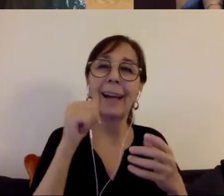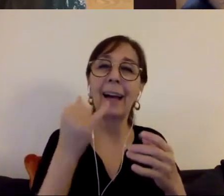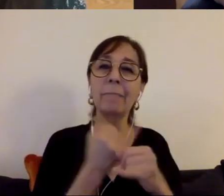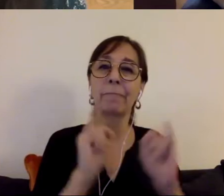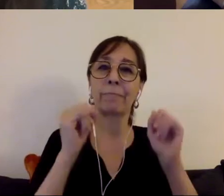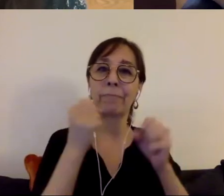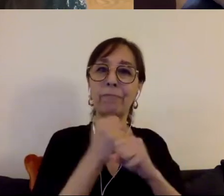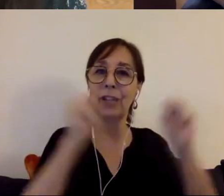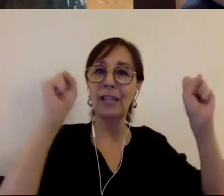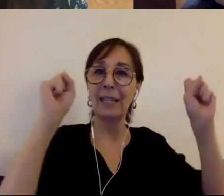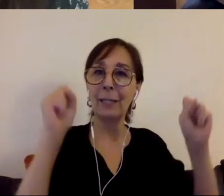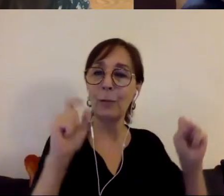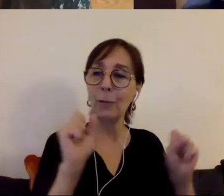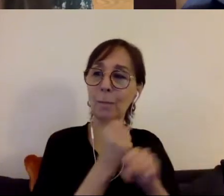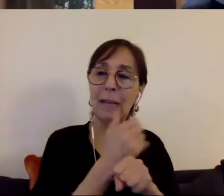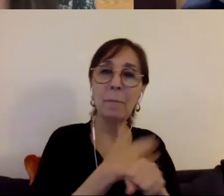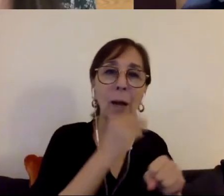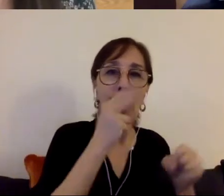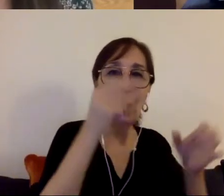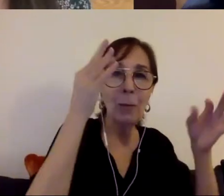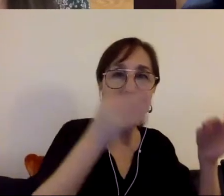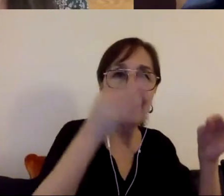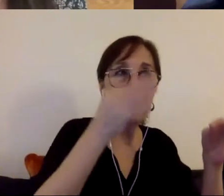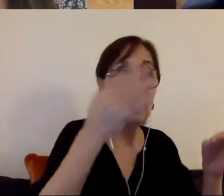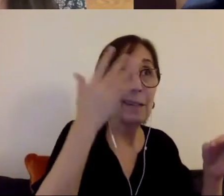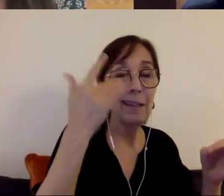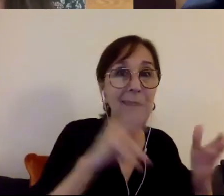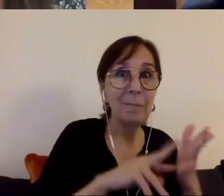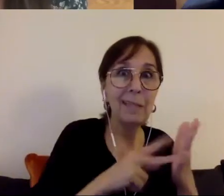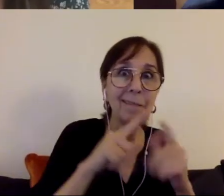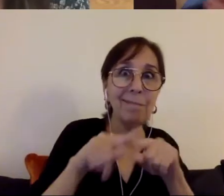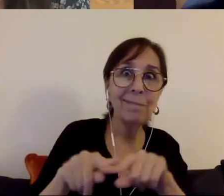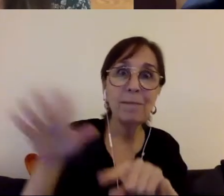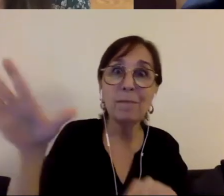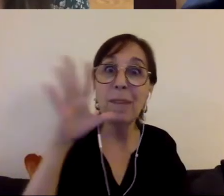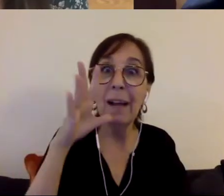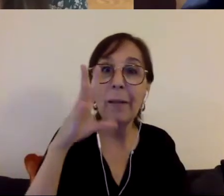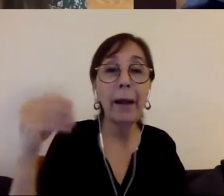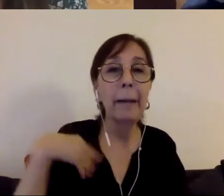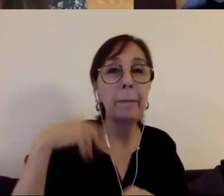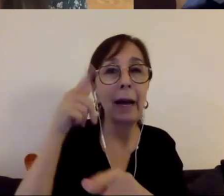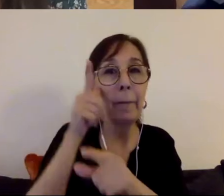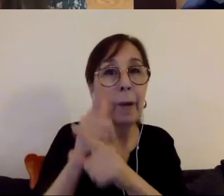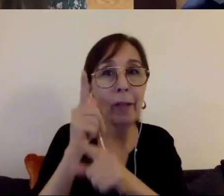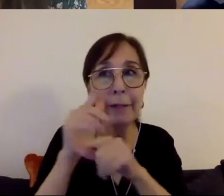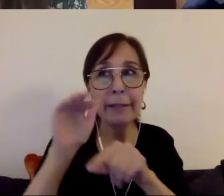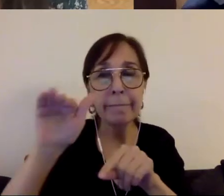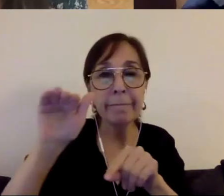certain things because my mother was helping me and my brothers. The